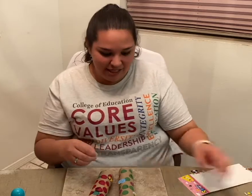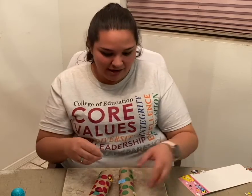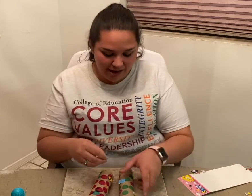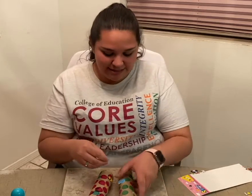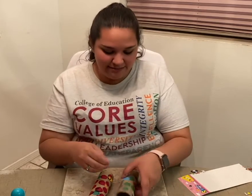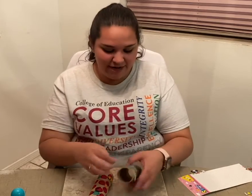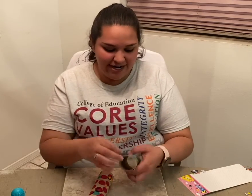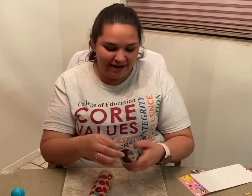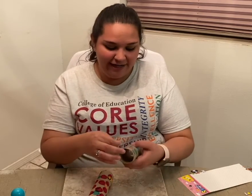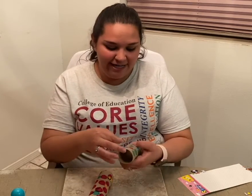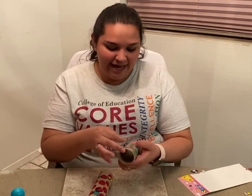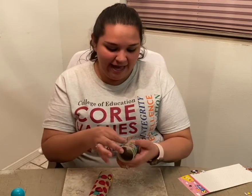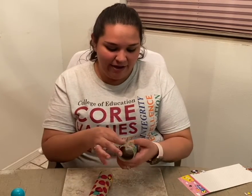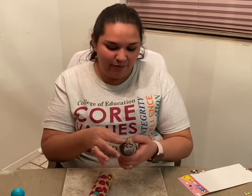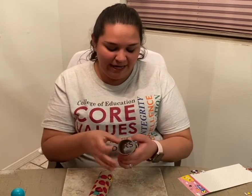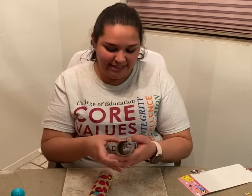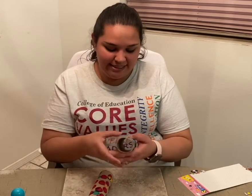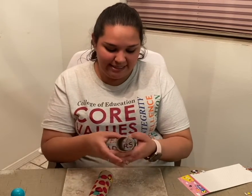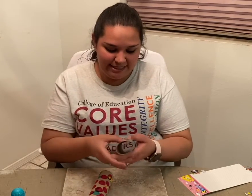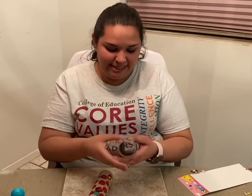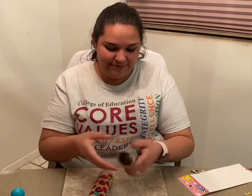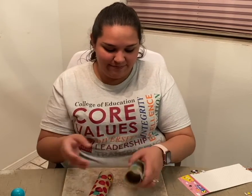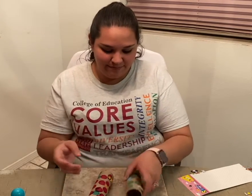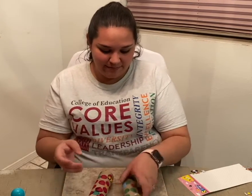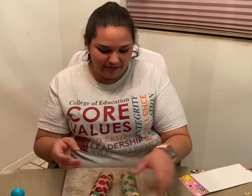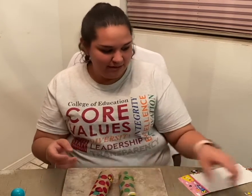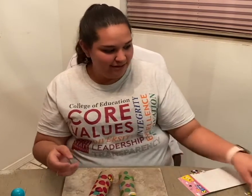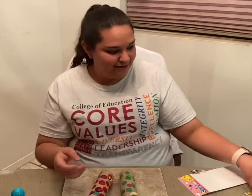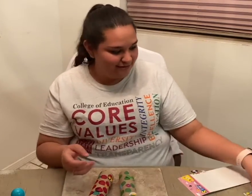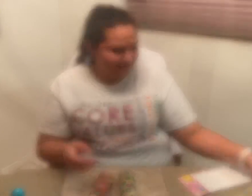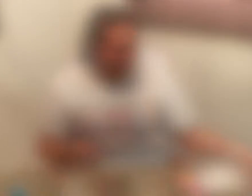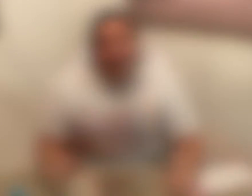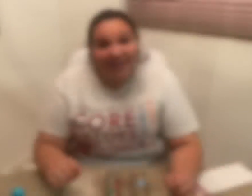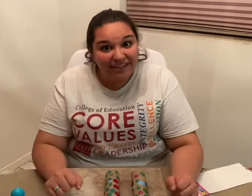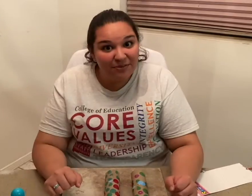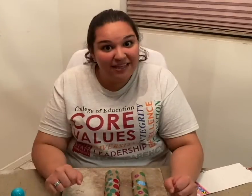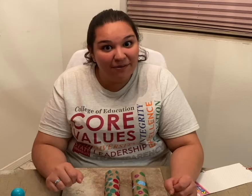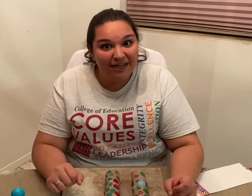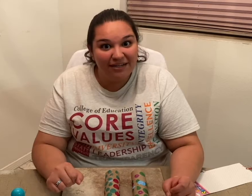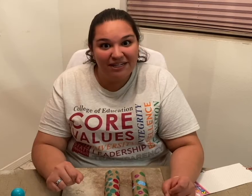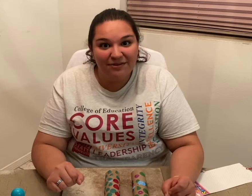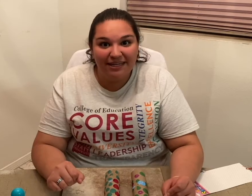awesome right now! I can't wait to see! The next one that we're going to be doing is